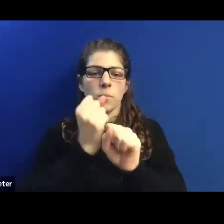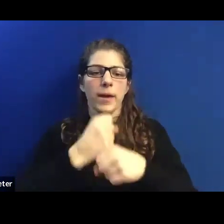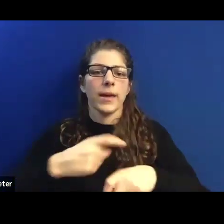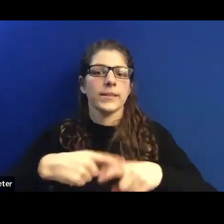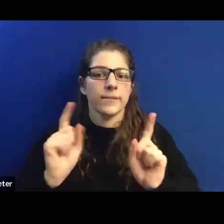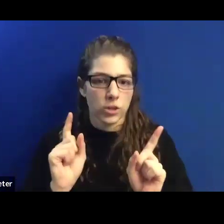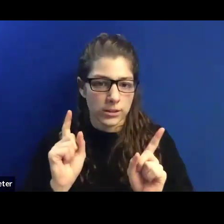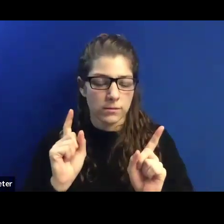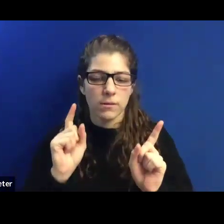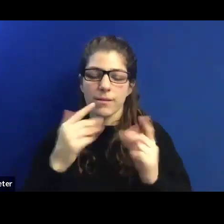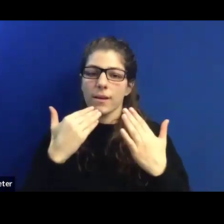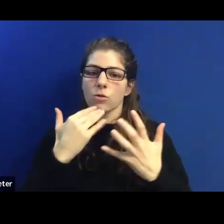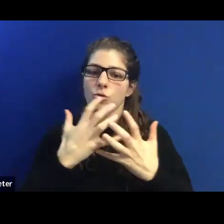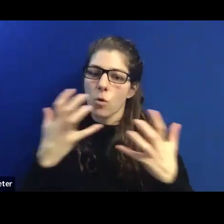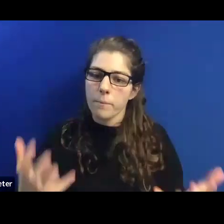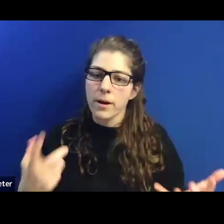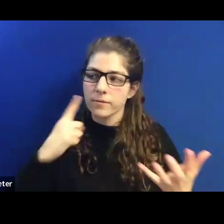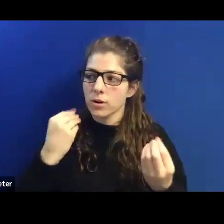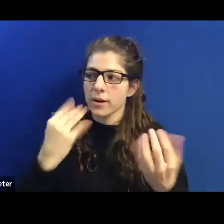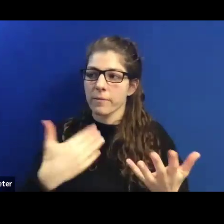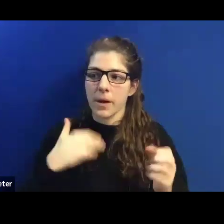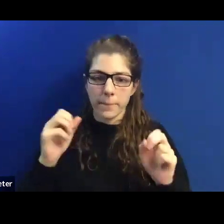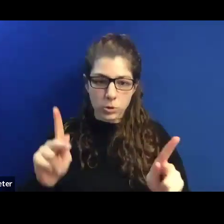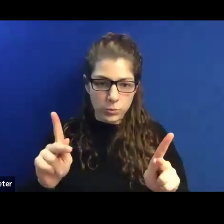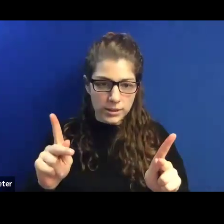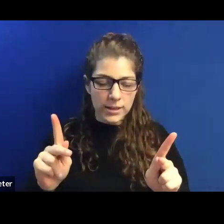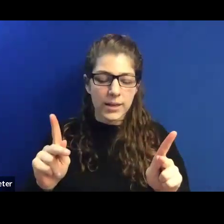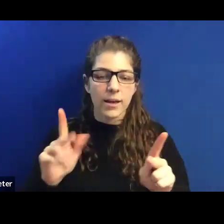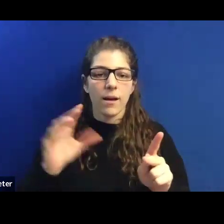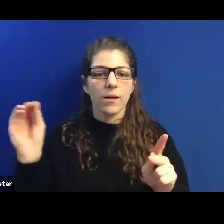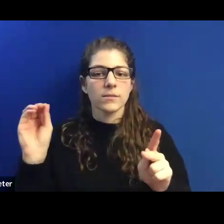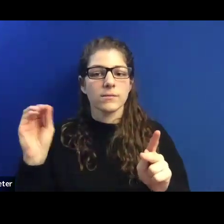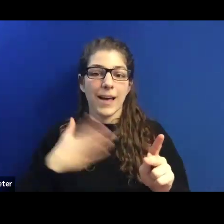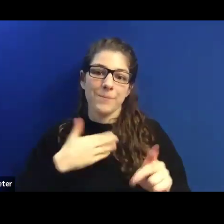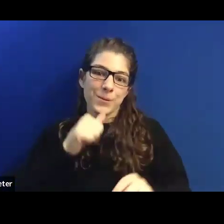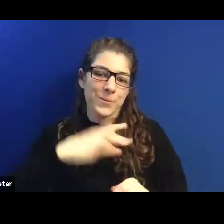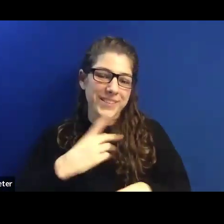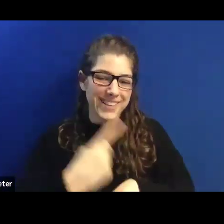Thank you very much for giving me this opportunity, and Happy Women's Day. Thank you.